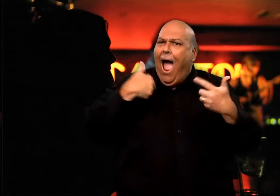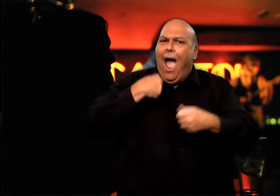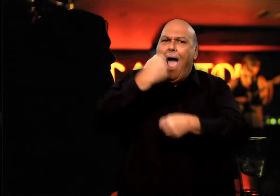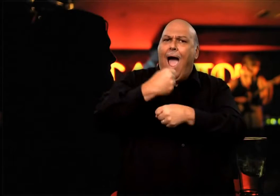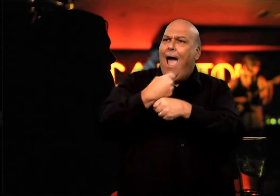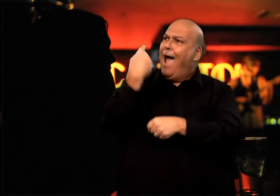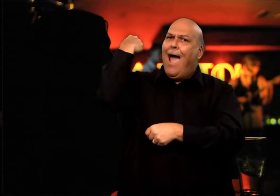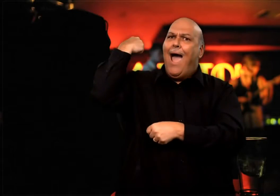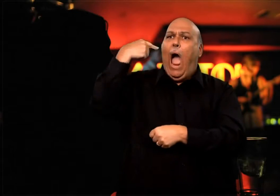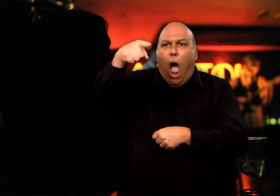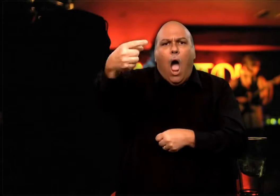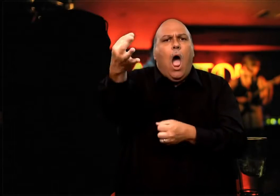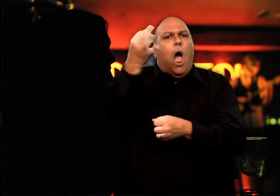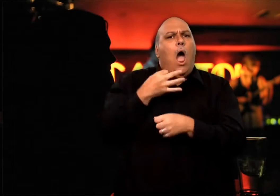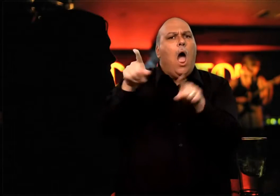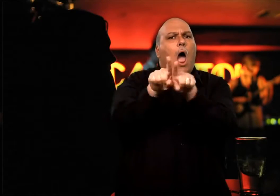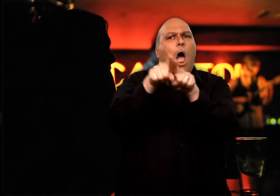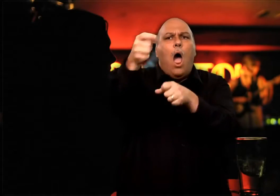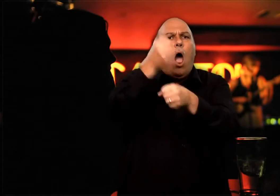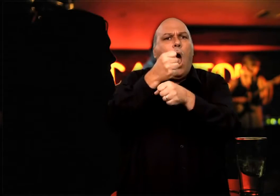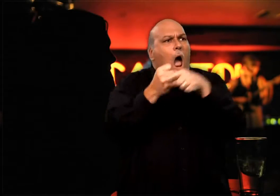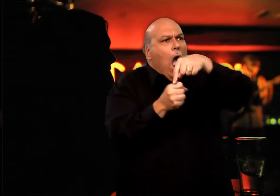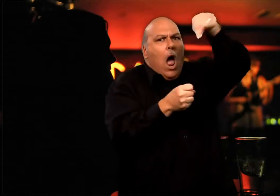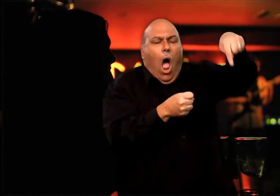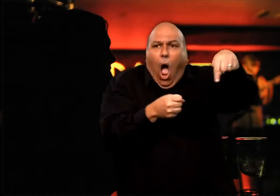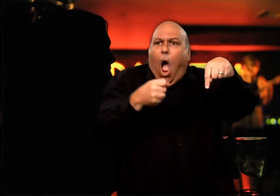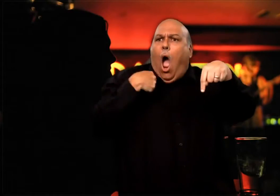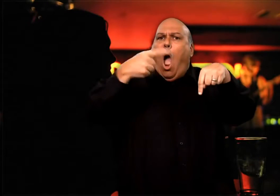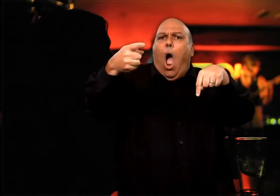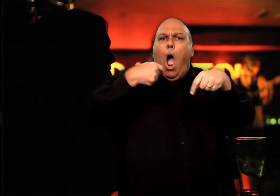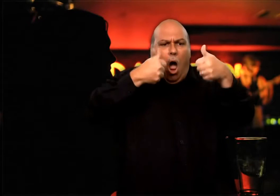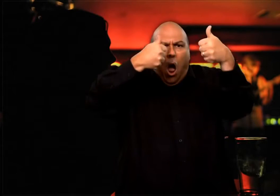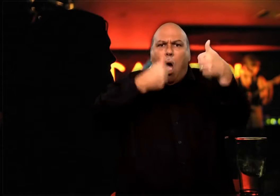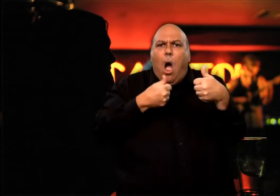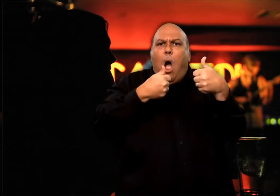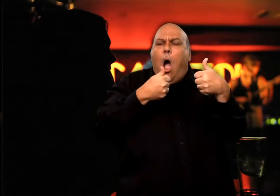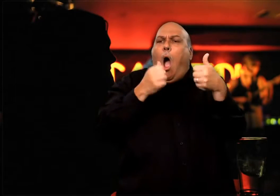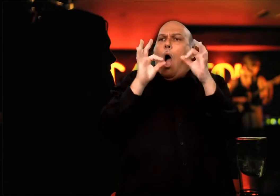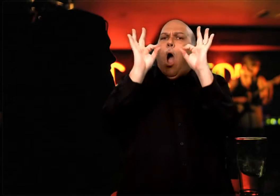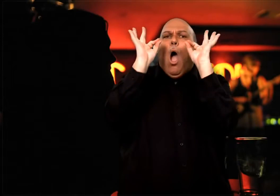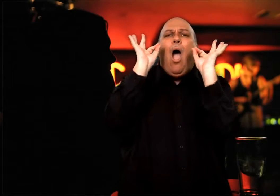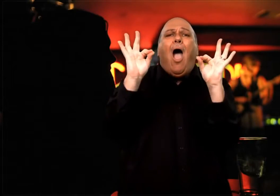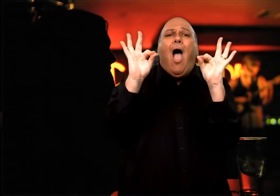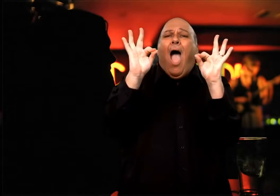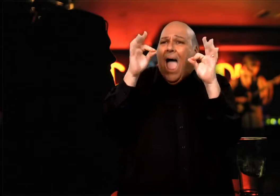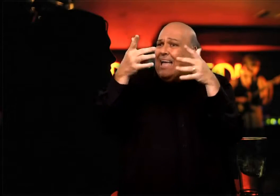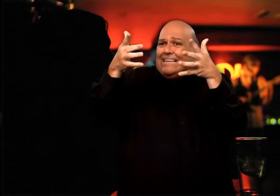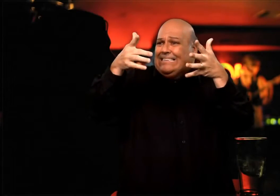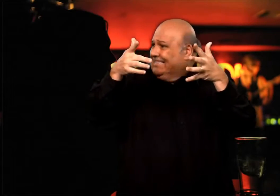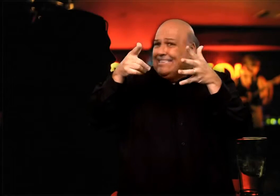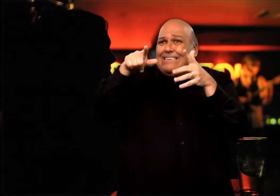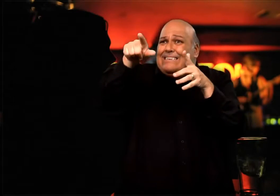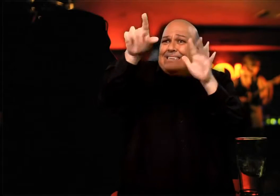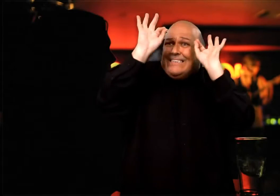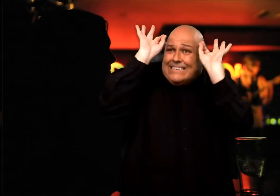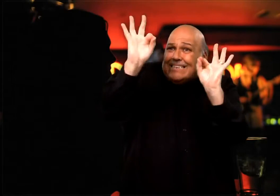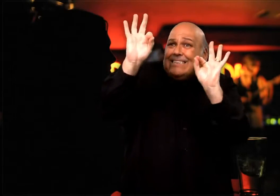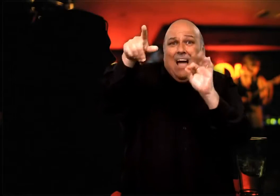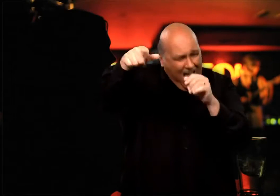she is doing great and asked me how was I doing at work. I replied that I am doing great and asked how was her husband, Viktor doing? And the baby?